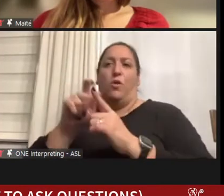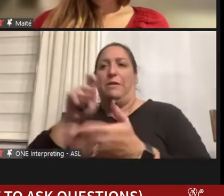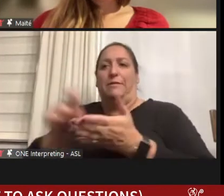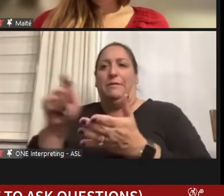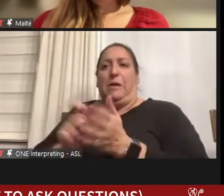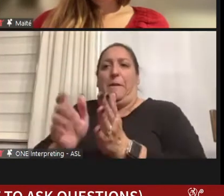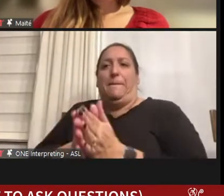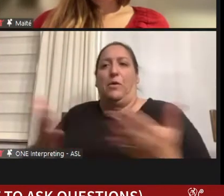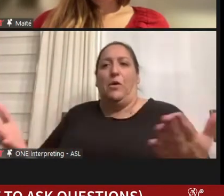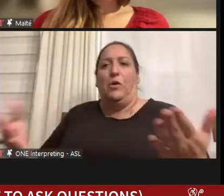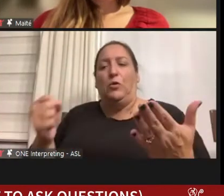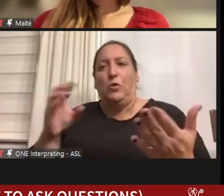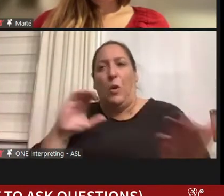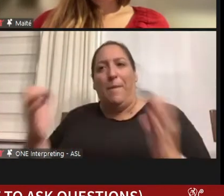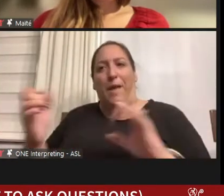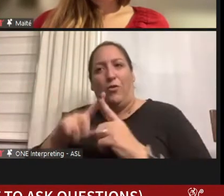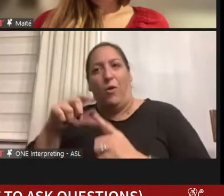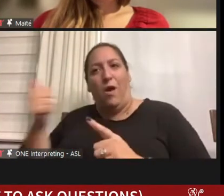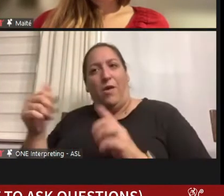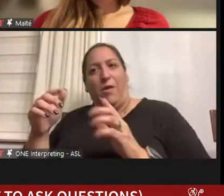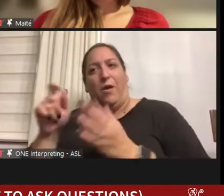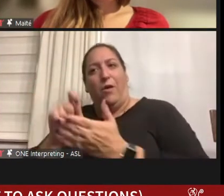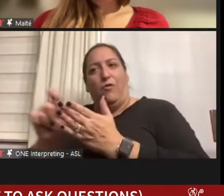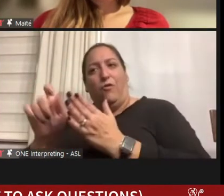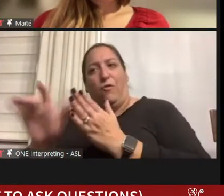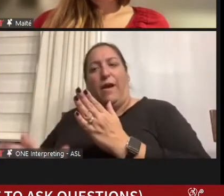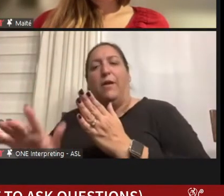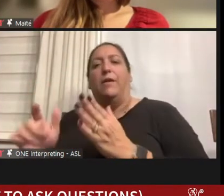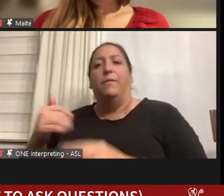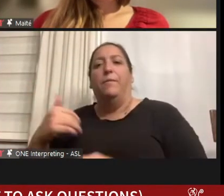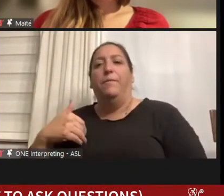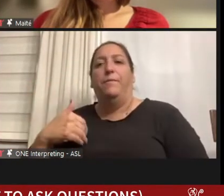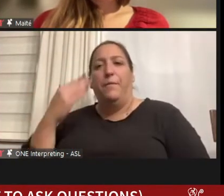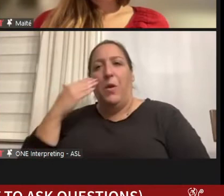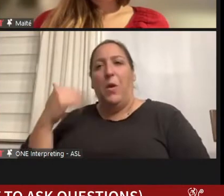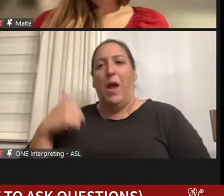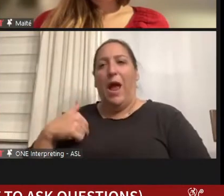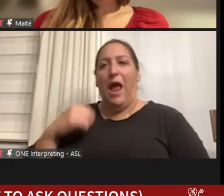Compared to other novelists I am probably copyediting about twice as